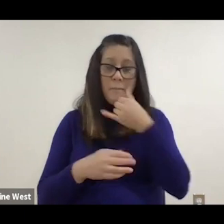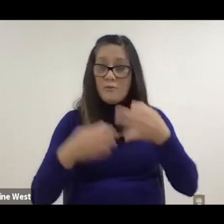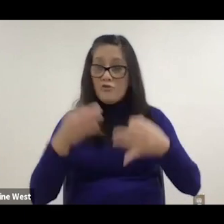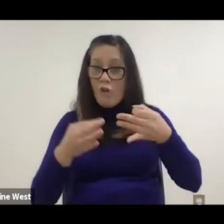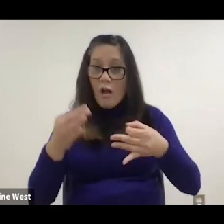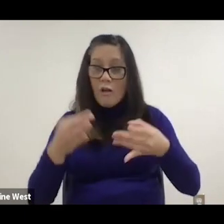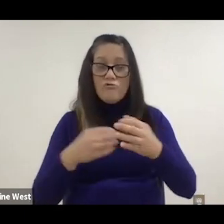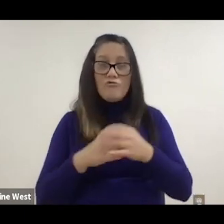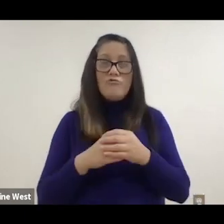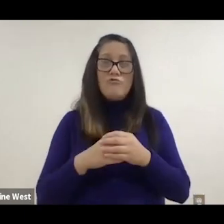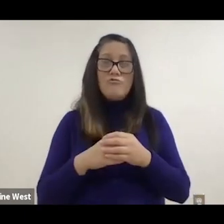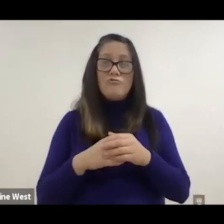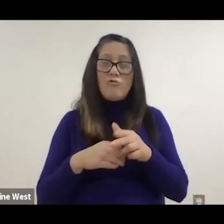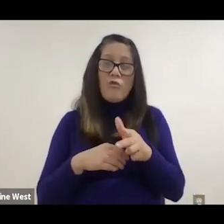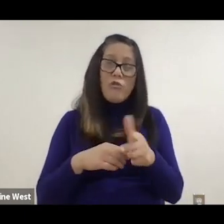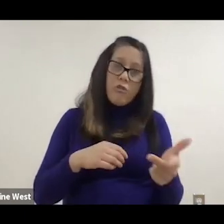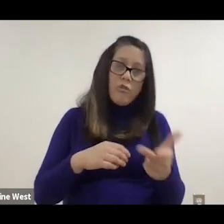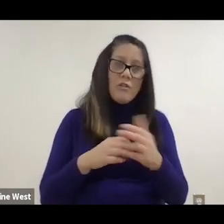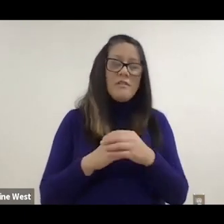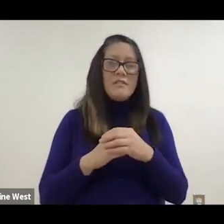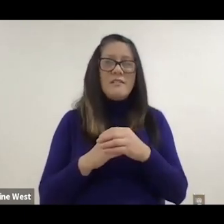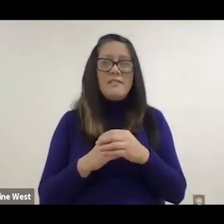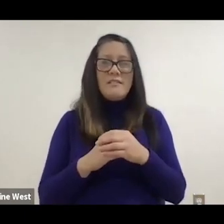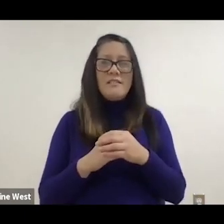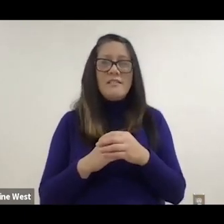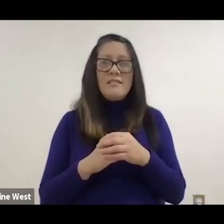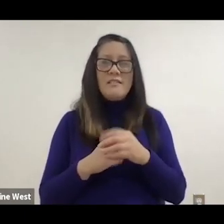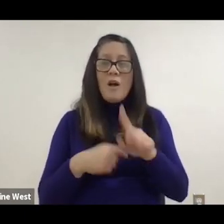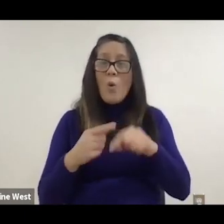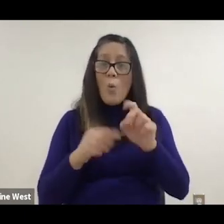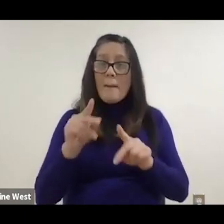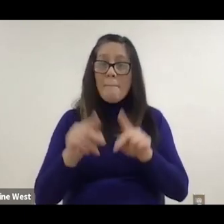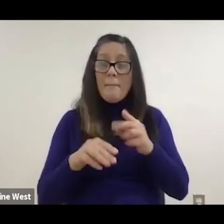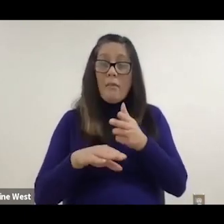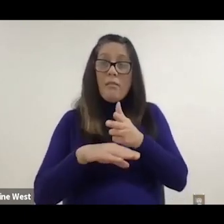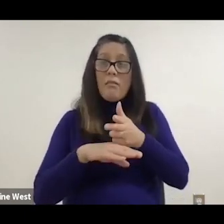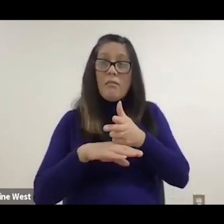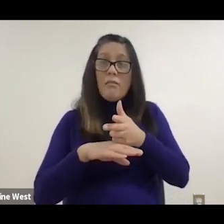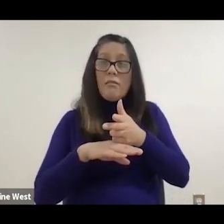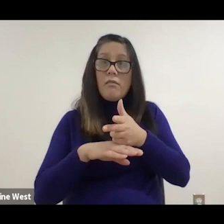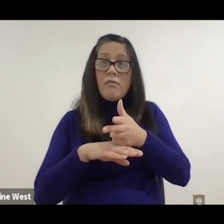the other one happens that happens is when people go to a rap transition like that,